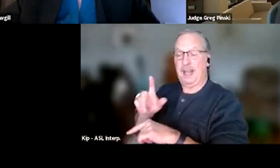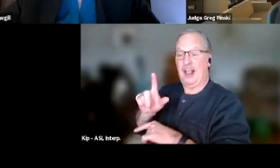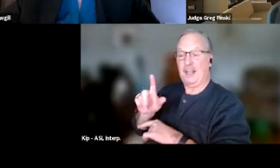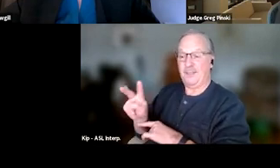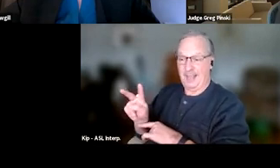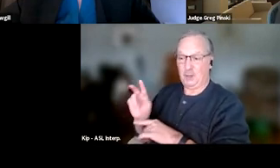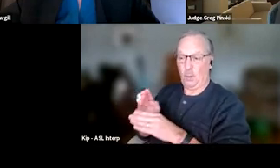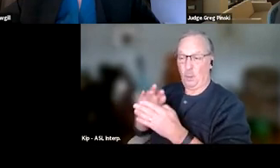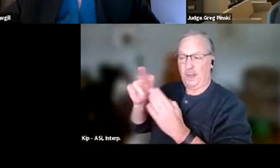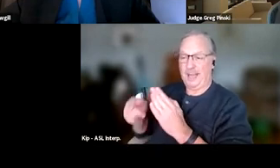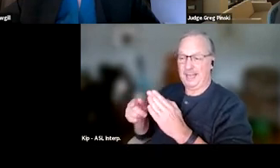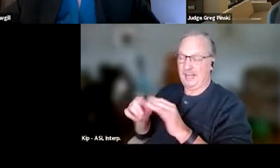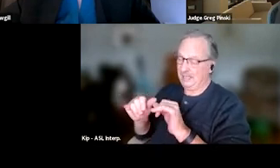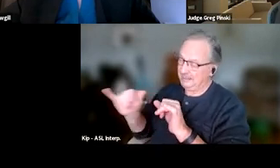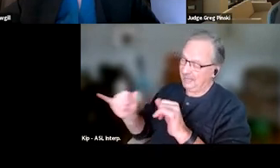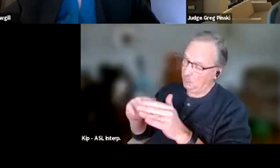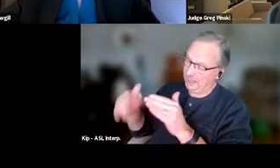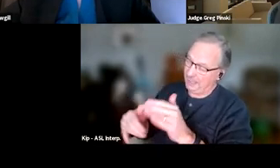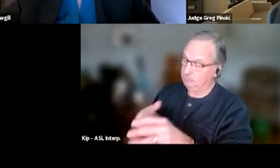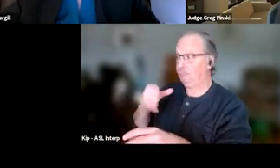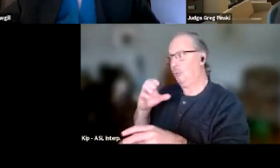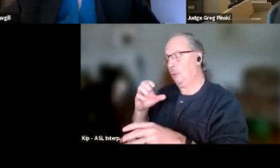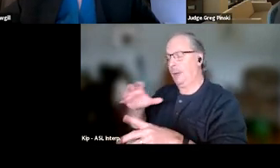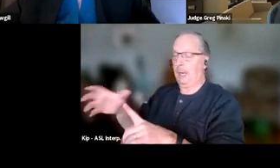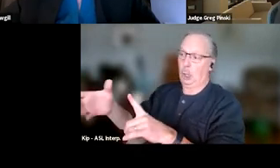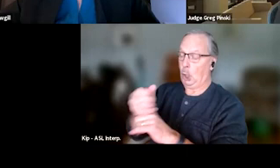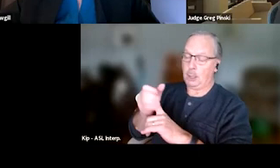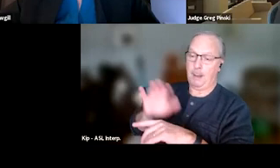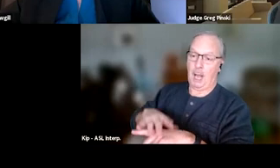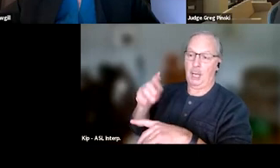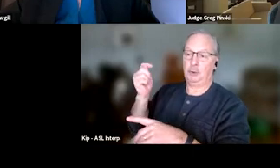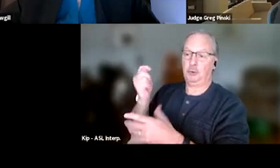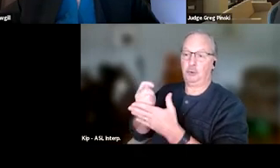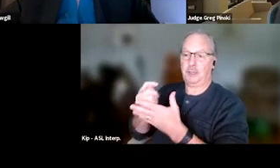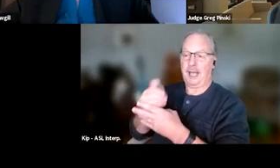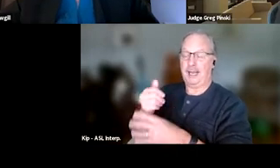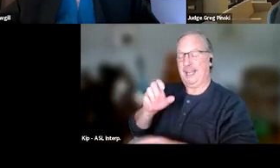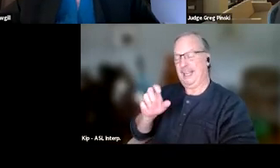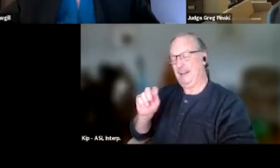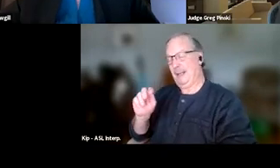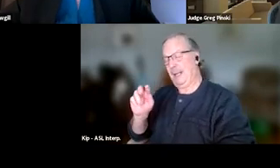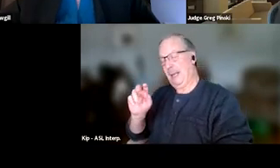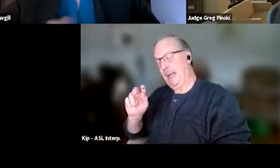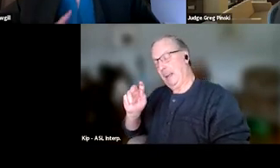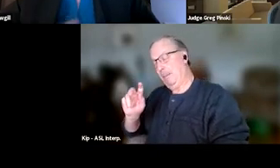and drank the whole weekend. We caught him on Tuesday 'cause he got puffed with an ETG test, so we caught him, and after investigation,